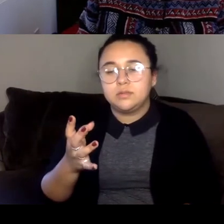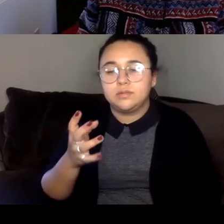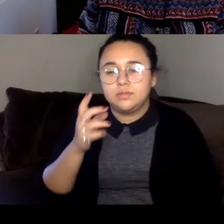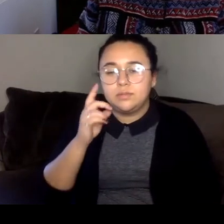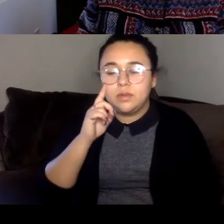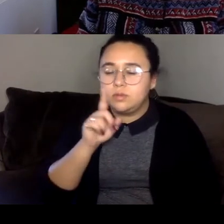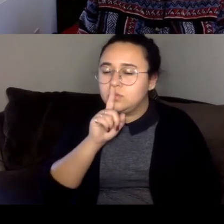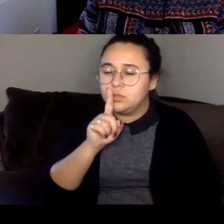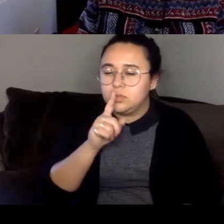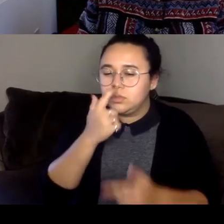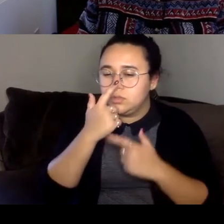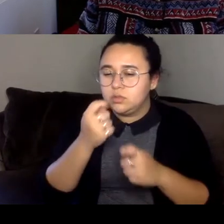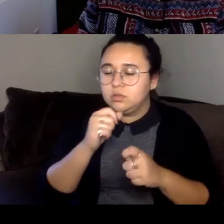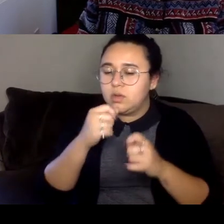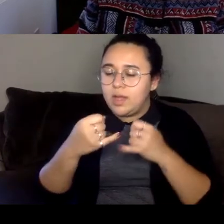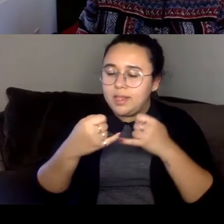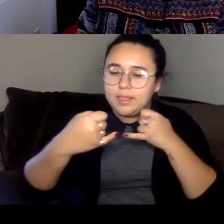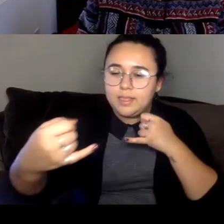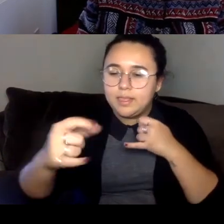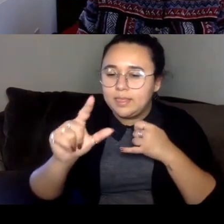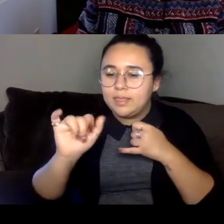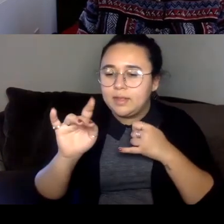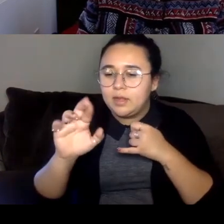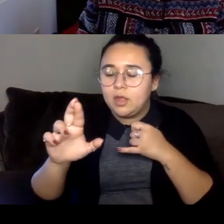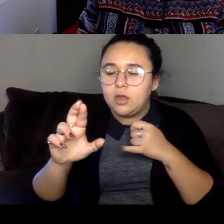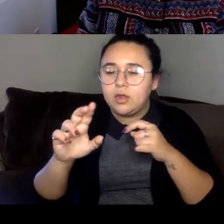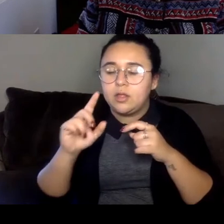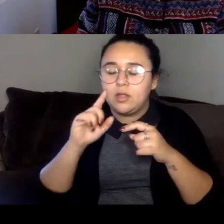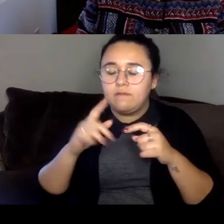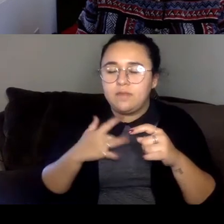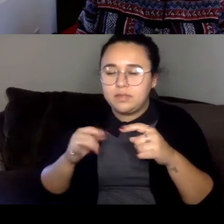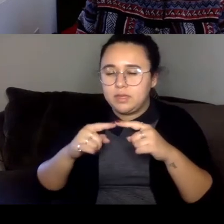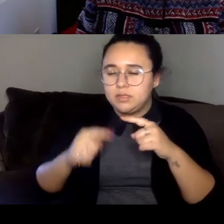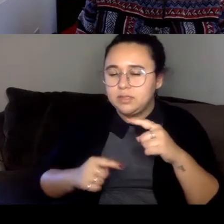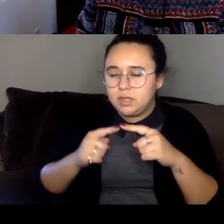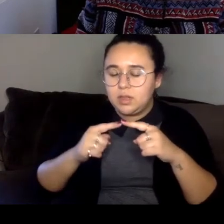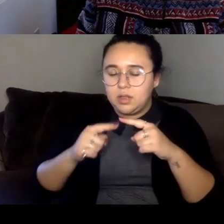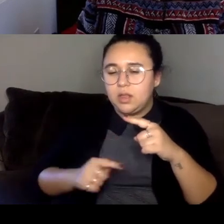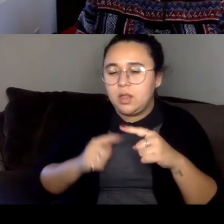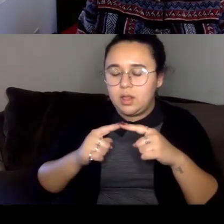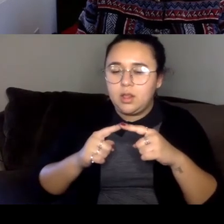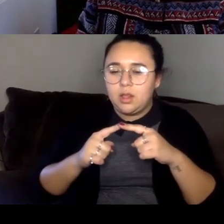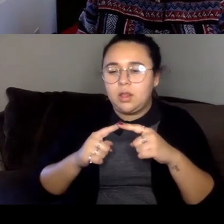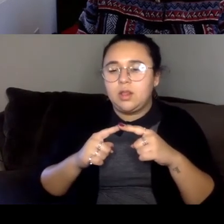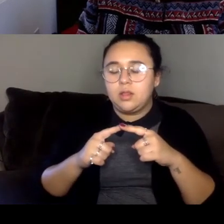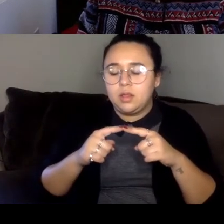in my mind kind of cyclical narrative where it was like as you read you're sort of unraveling the story.